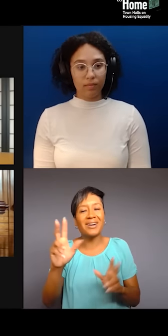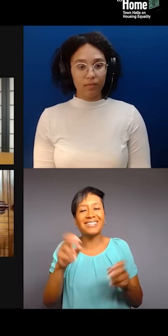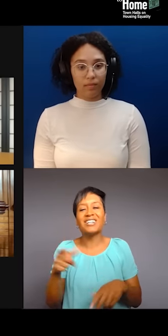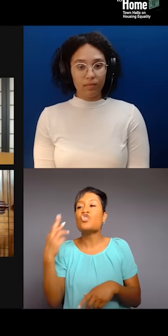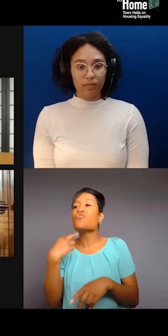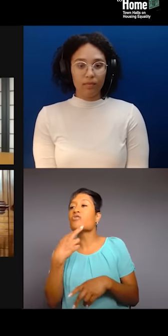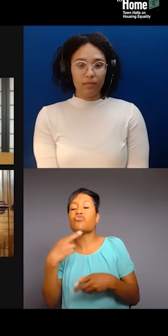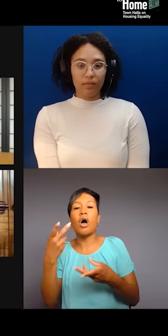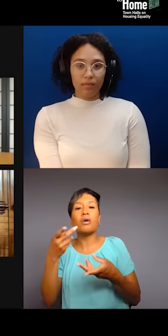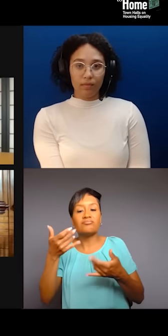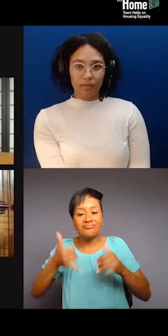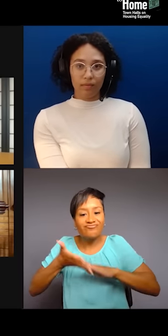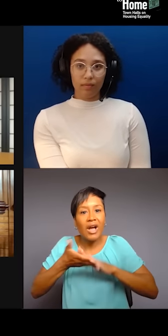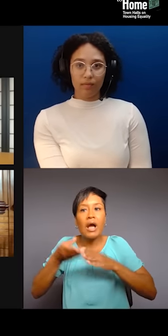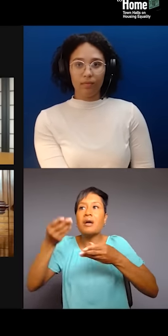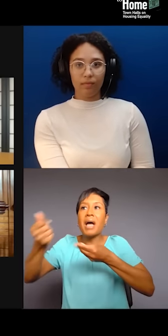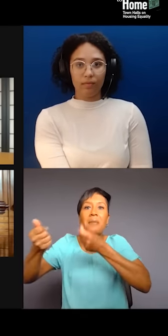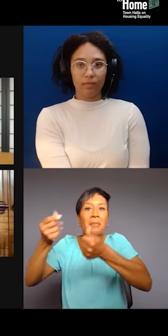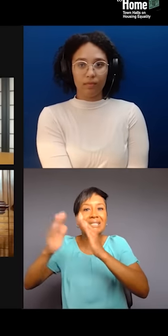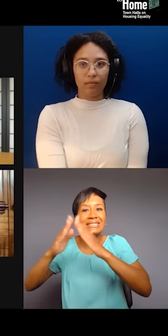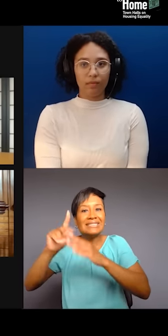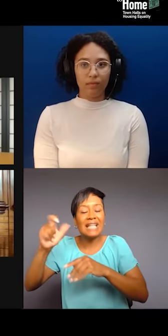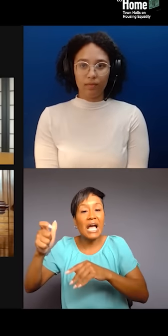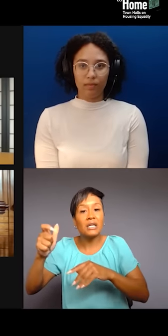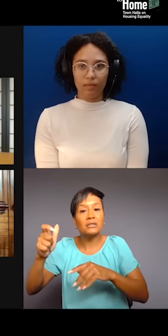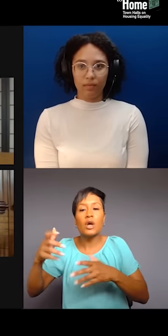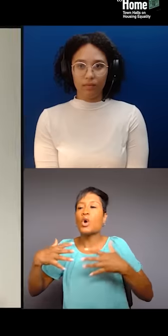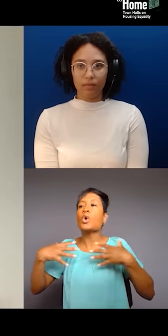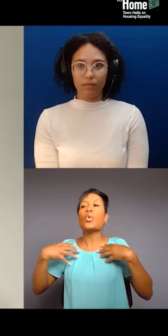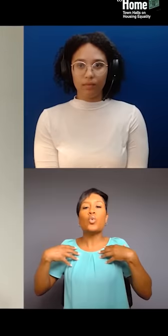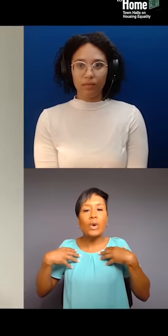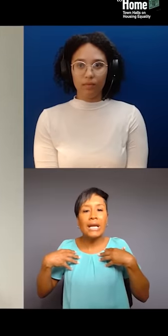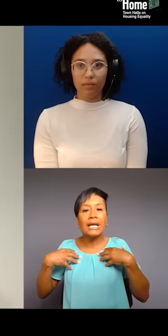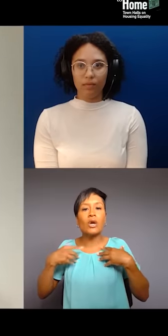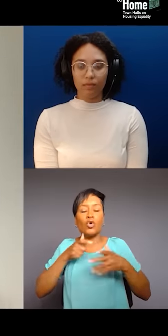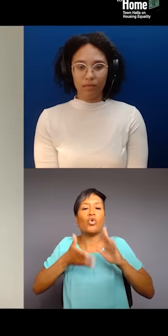we were the backbone of the city. You know, Go-Go music, our arts, our culture,